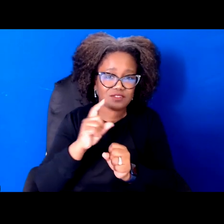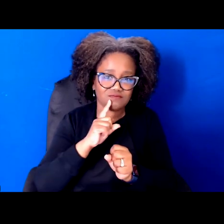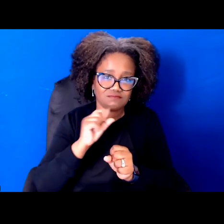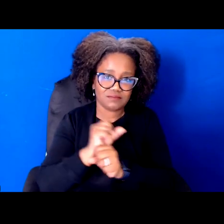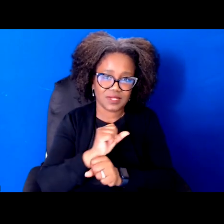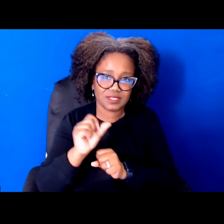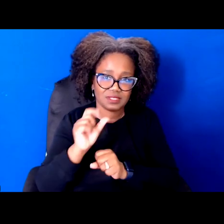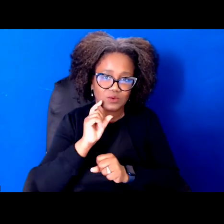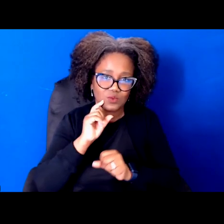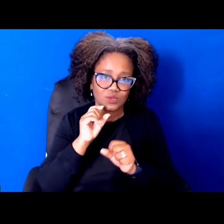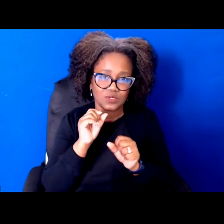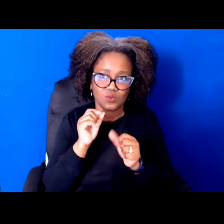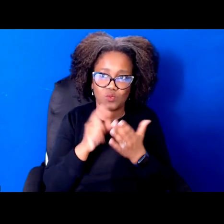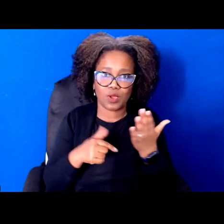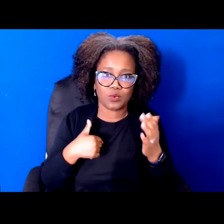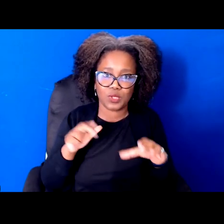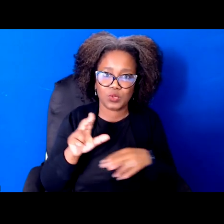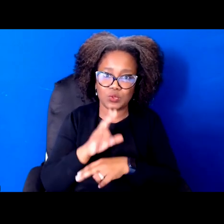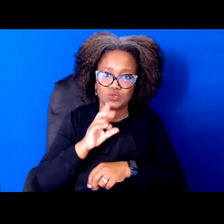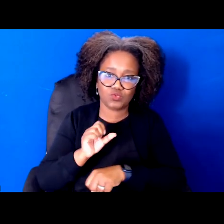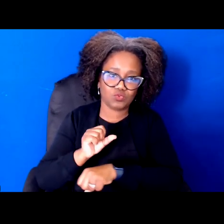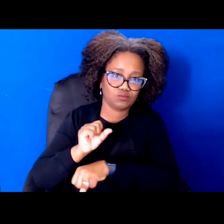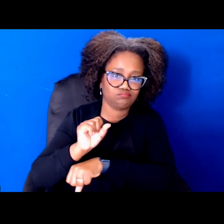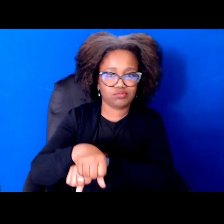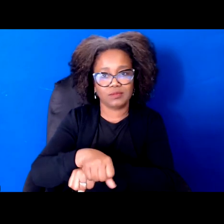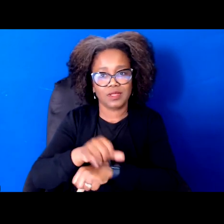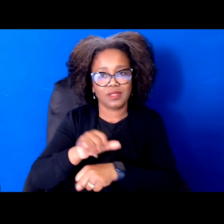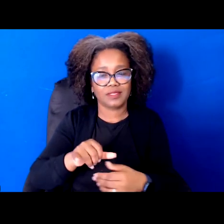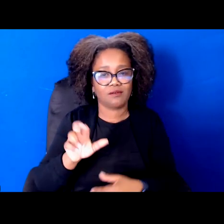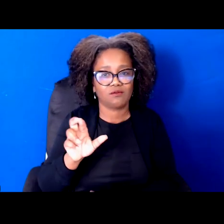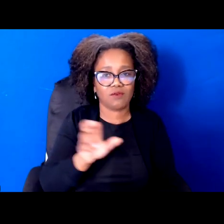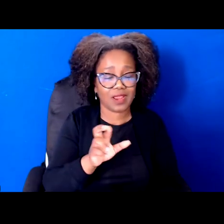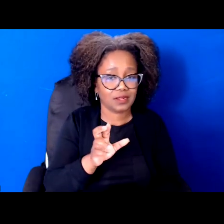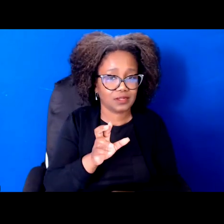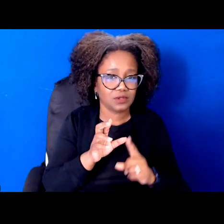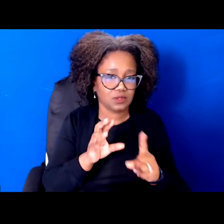wing record of and came very, very close to breaking what we've considered the third rail